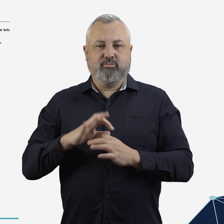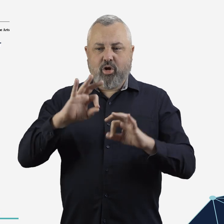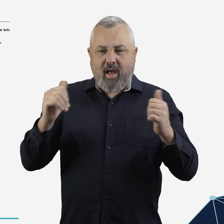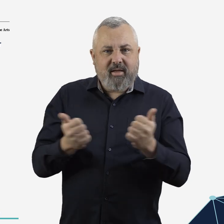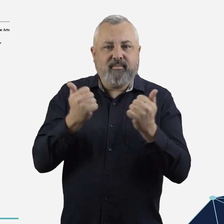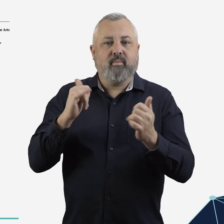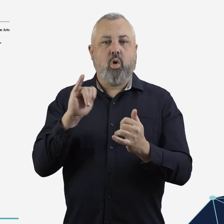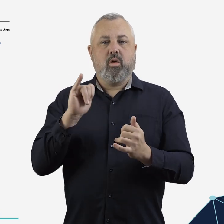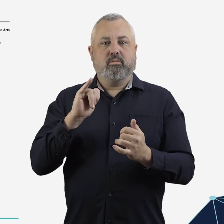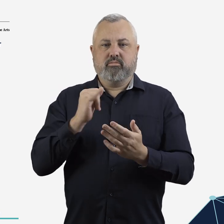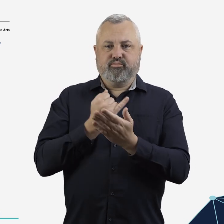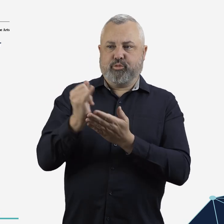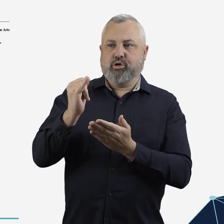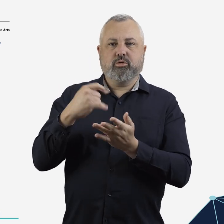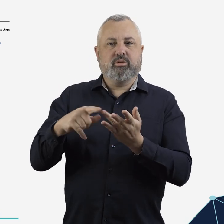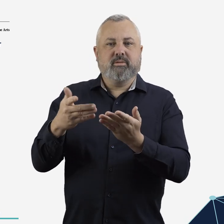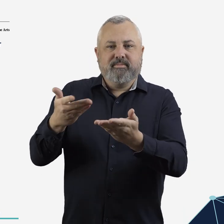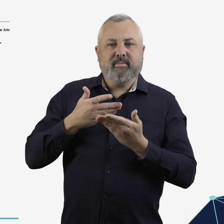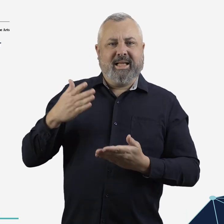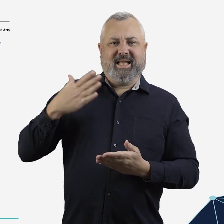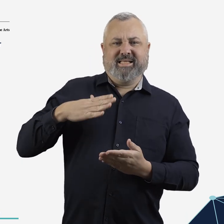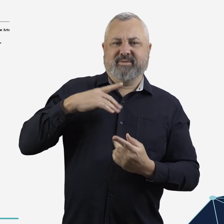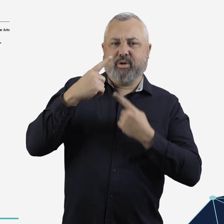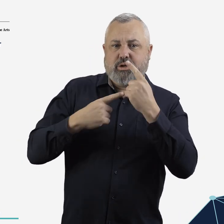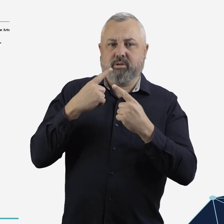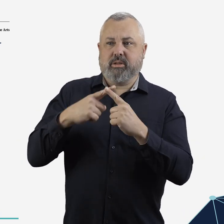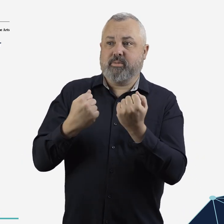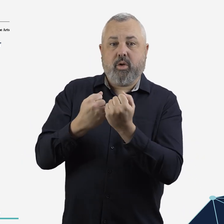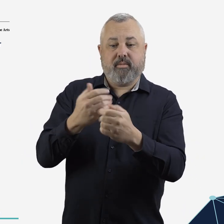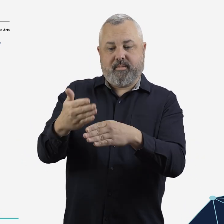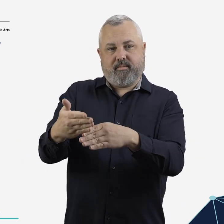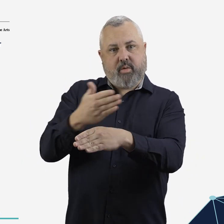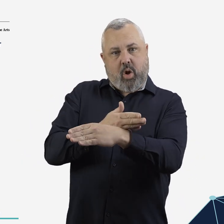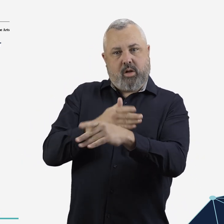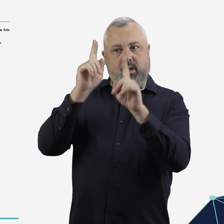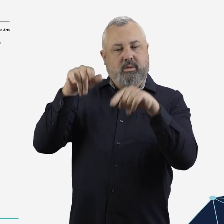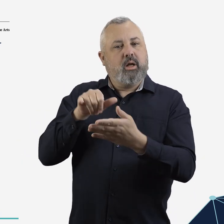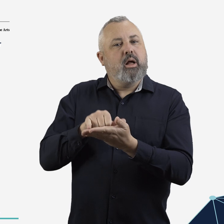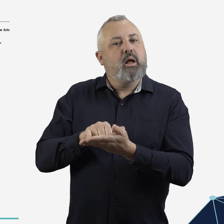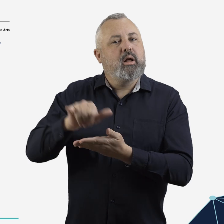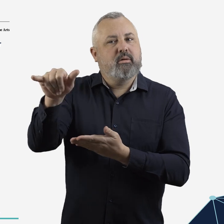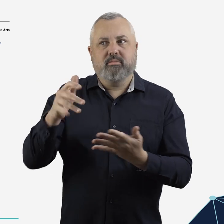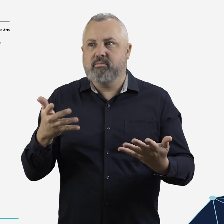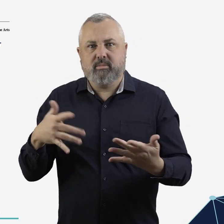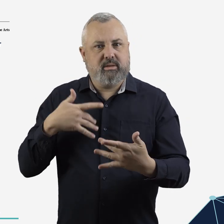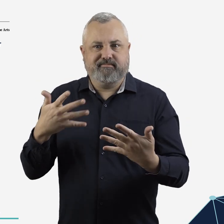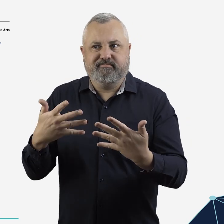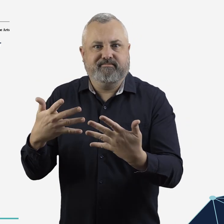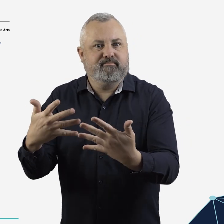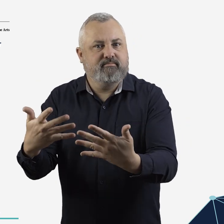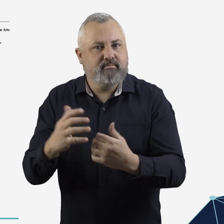denial or lack of access to necessary information and support before flights